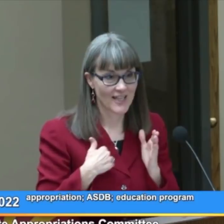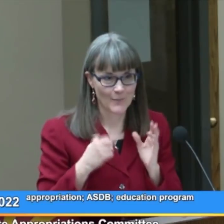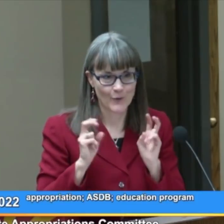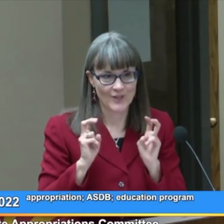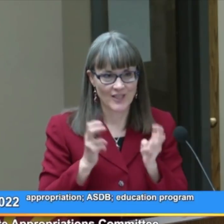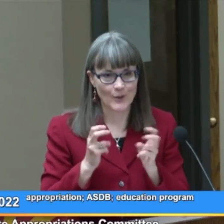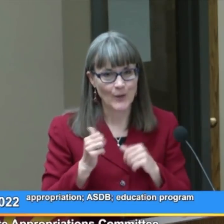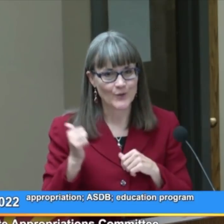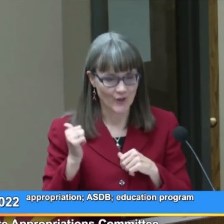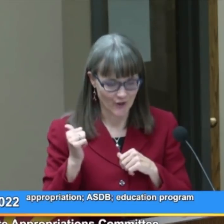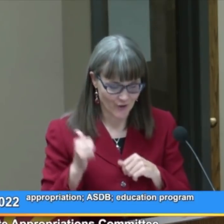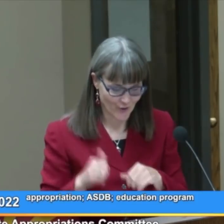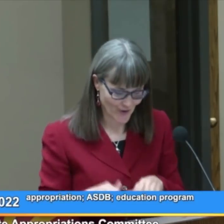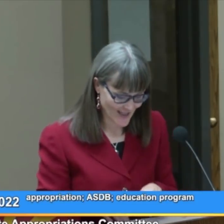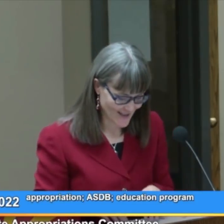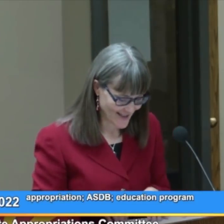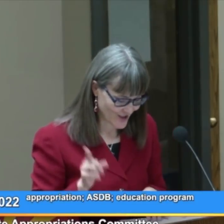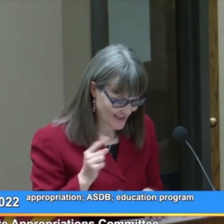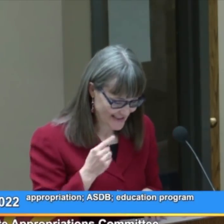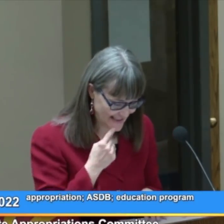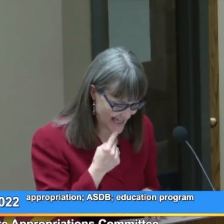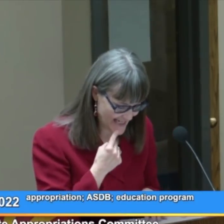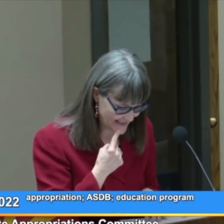I'm going to quote her directly, she says,